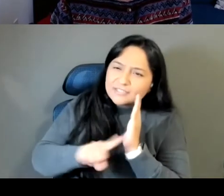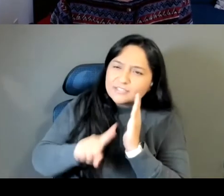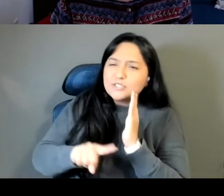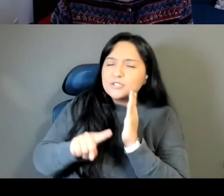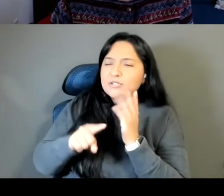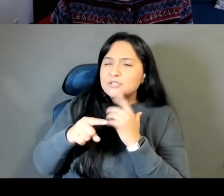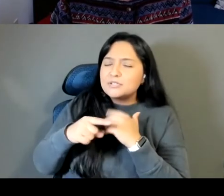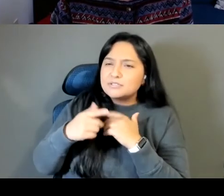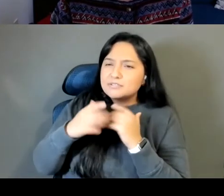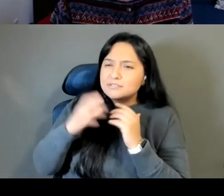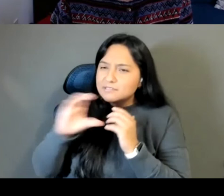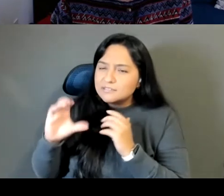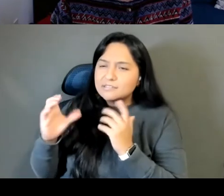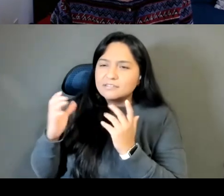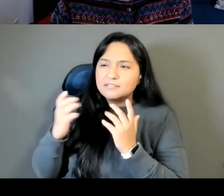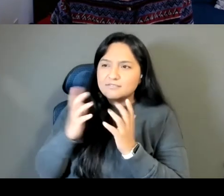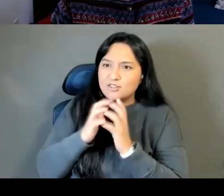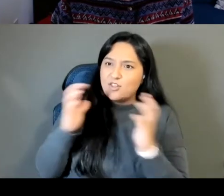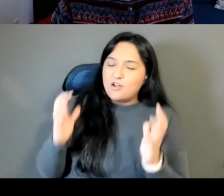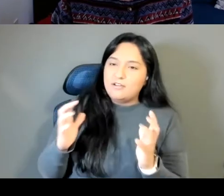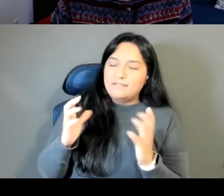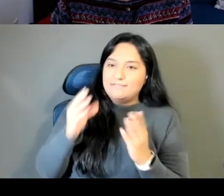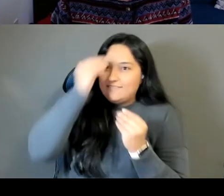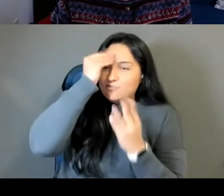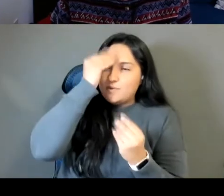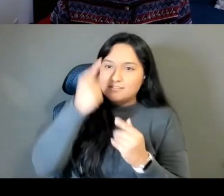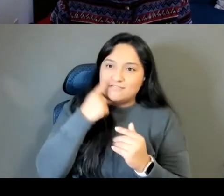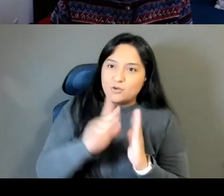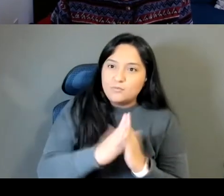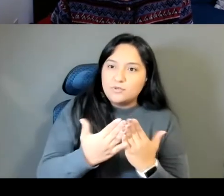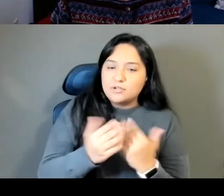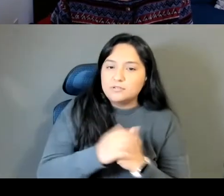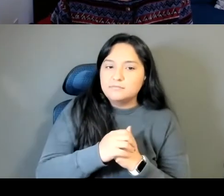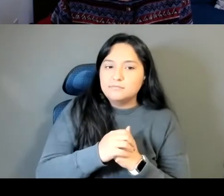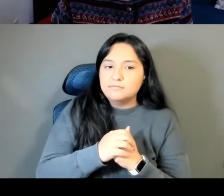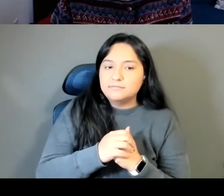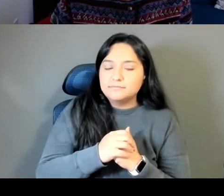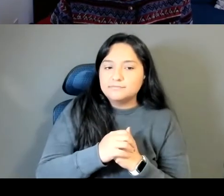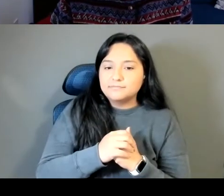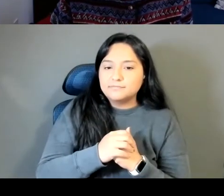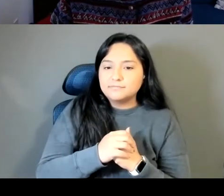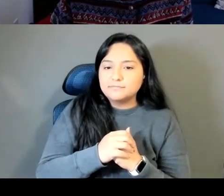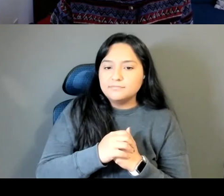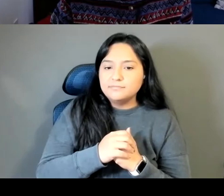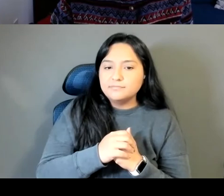you obviously did in the book. I, I feel like I could not write a book like that.